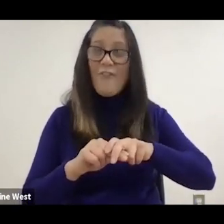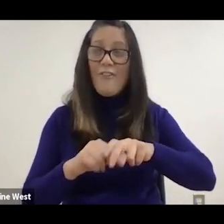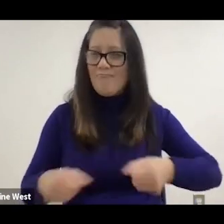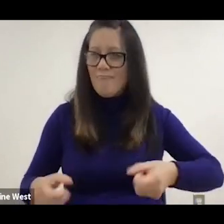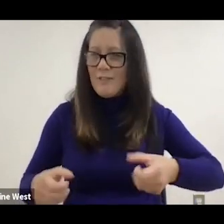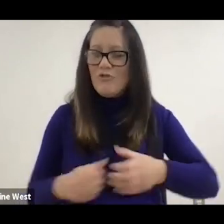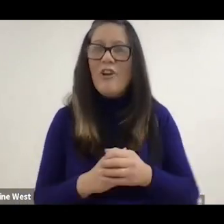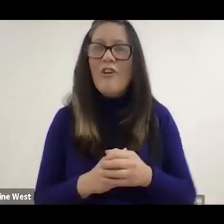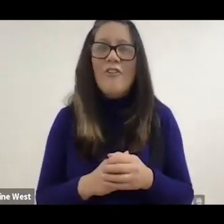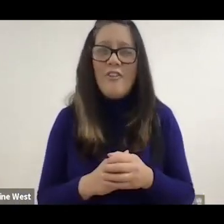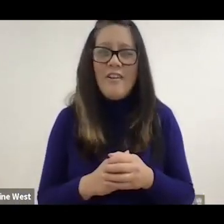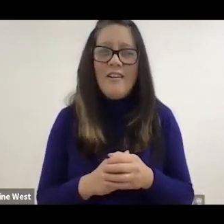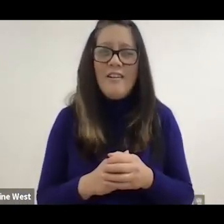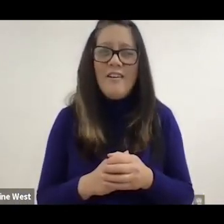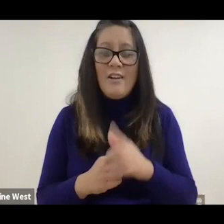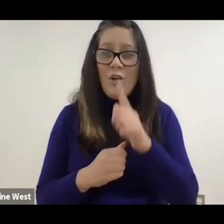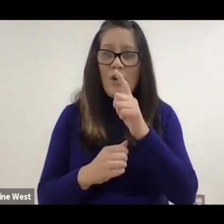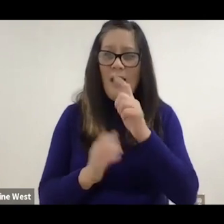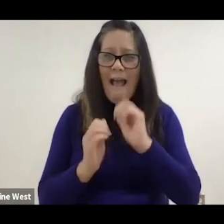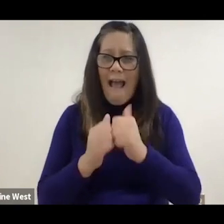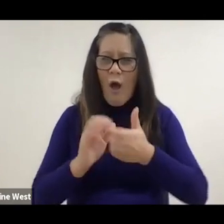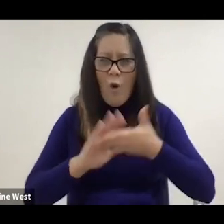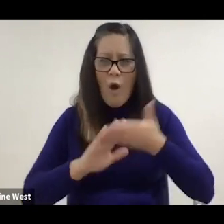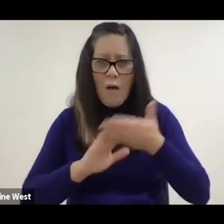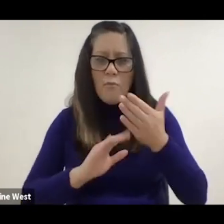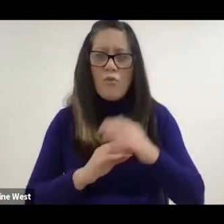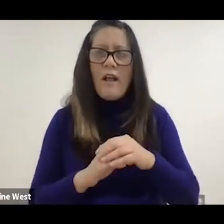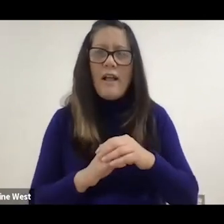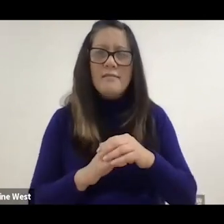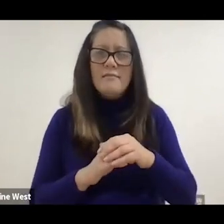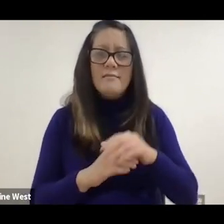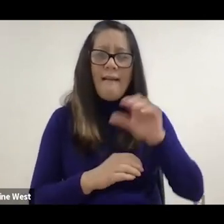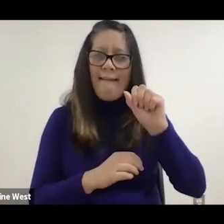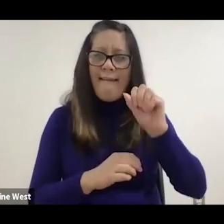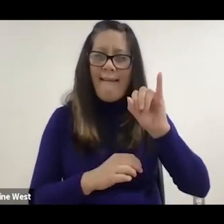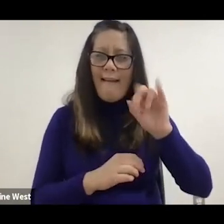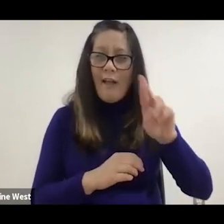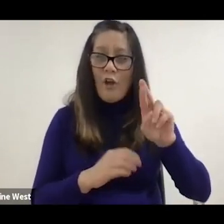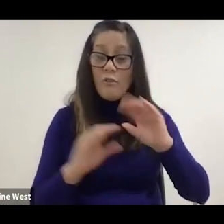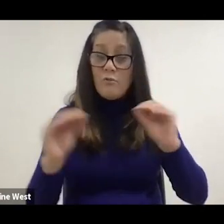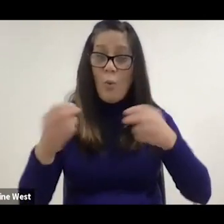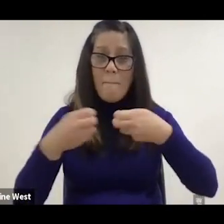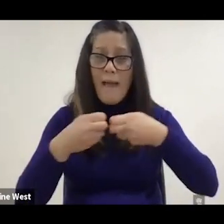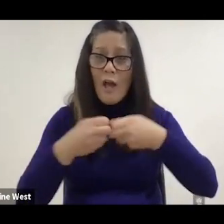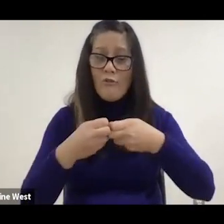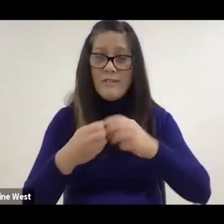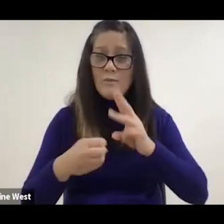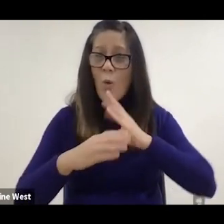The new chair is powered strictly by compressed air. There's no batteries, so that makes it waterproof.